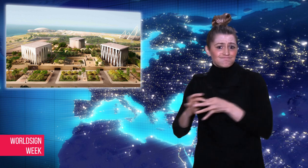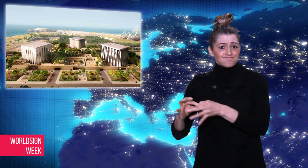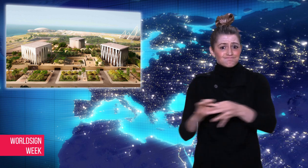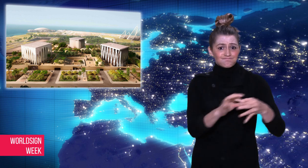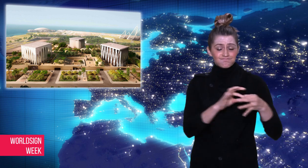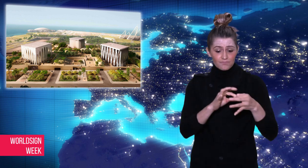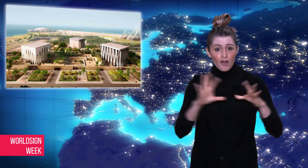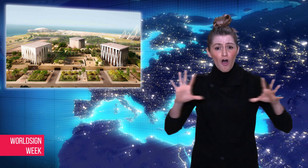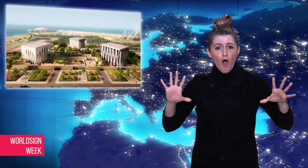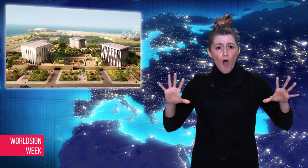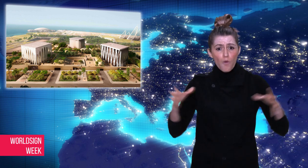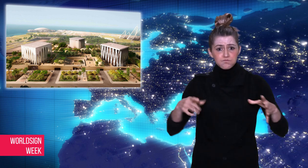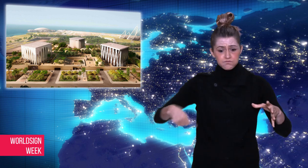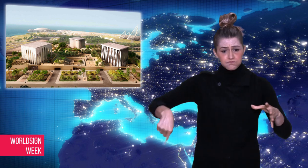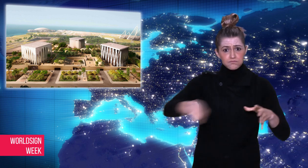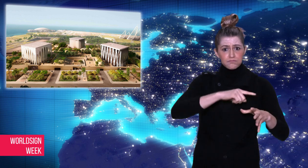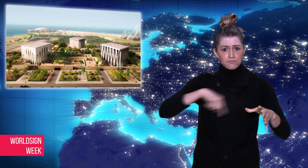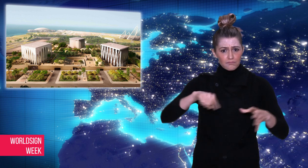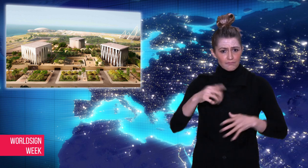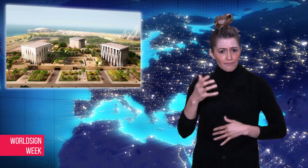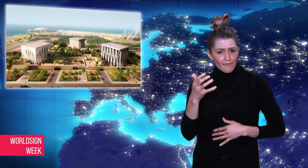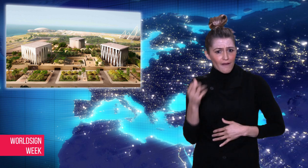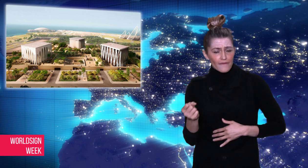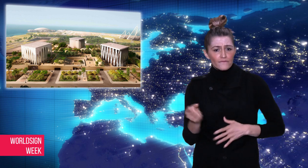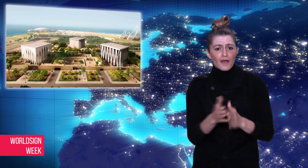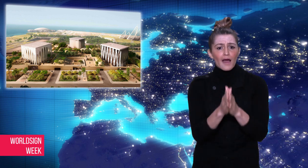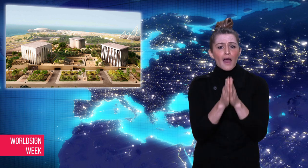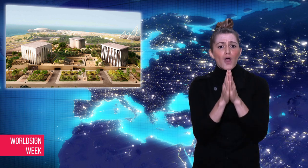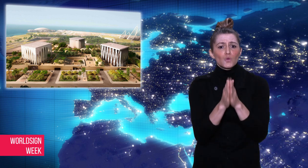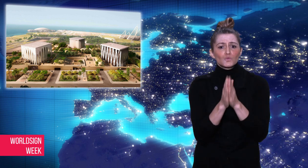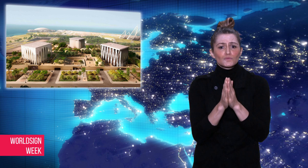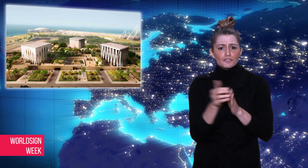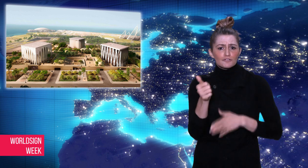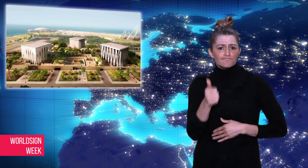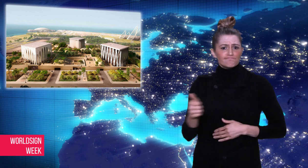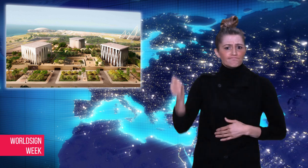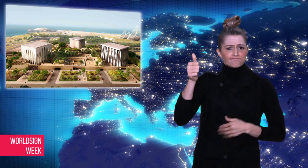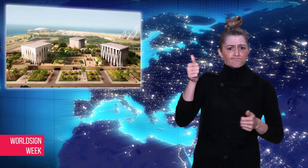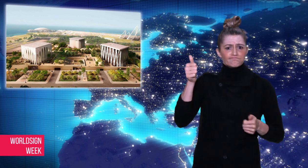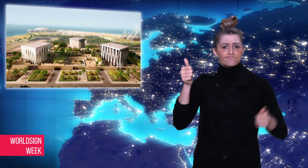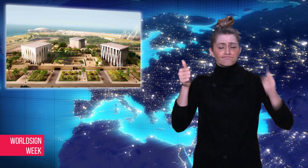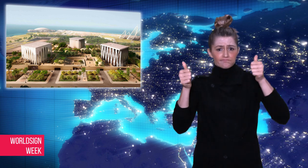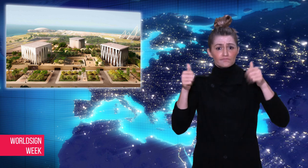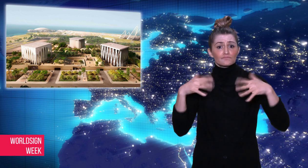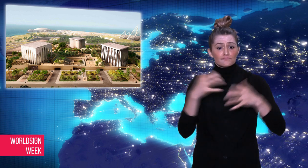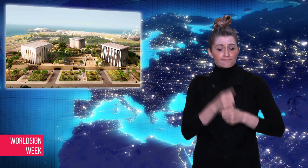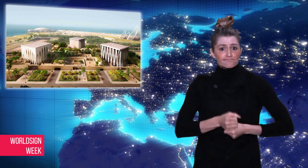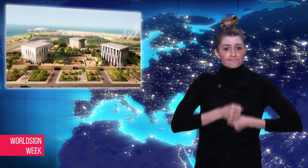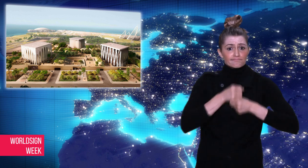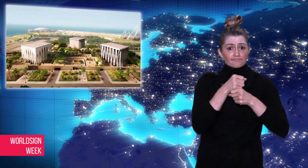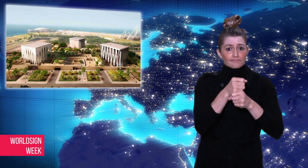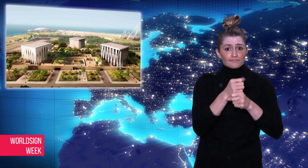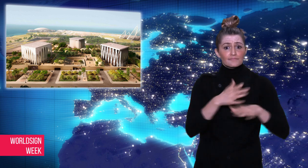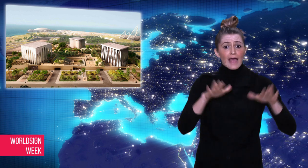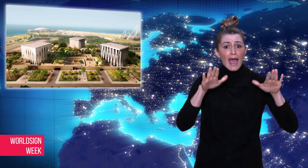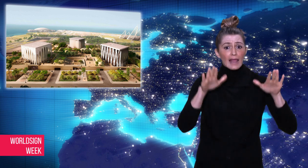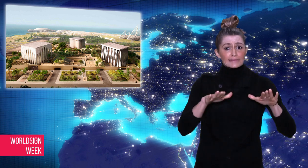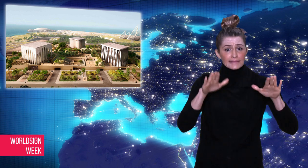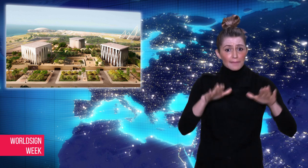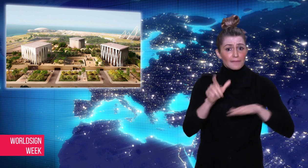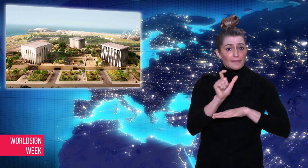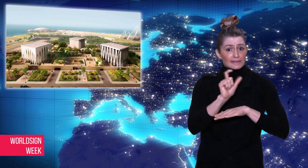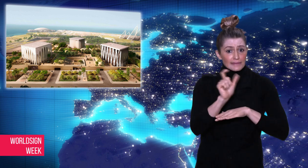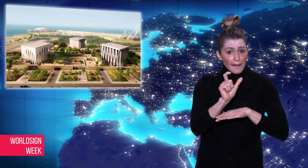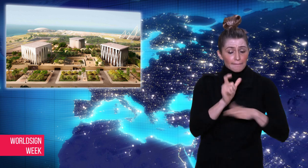Fraternity" includes religious leaders